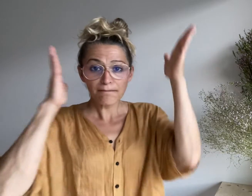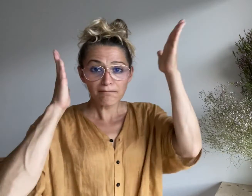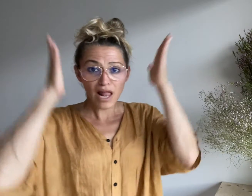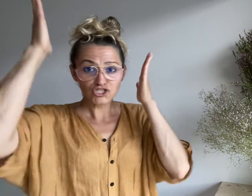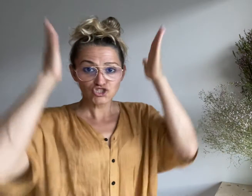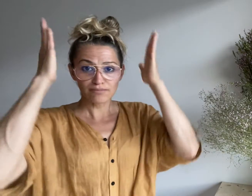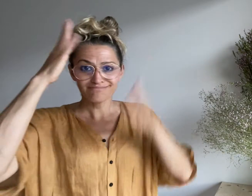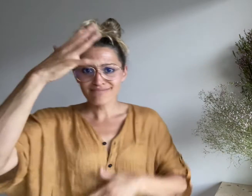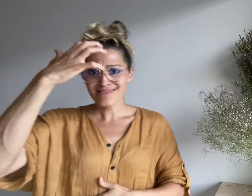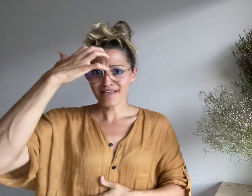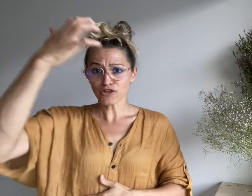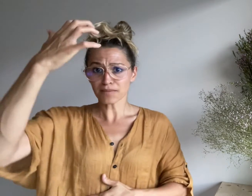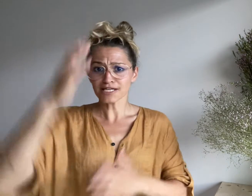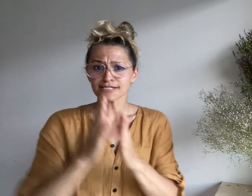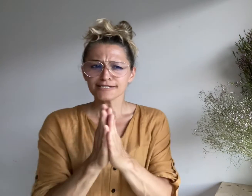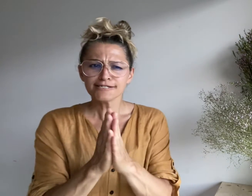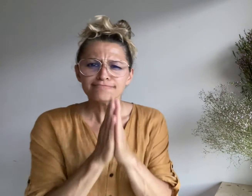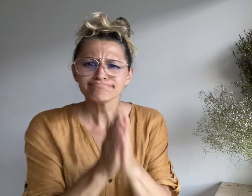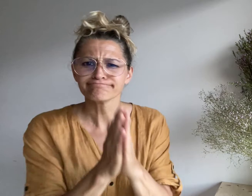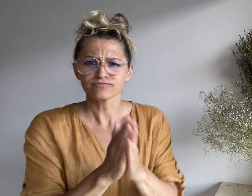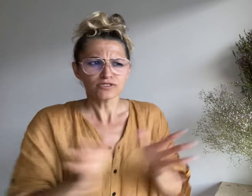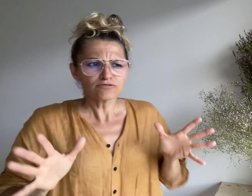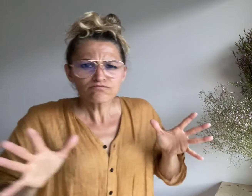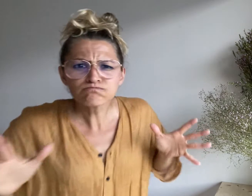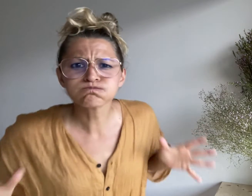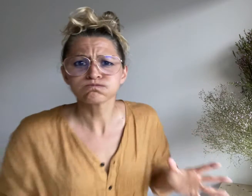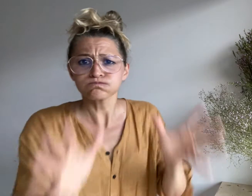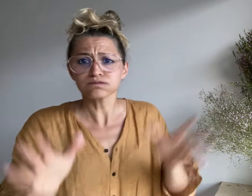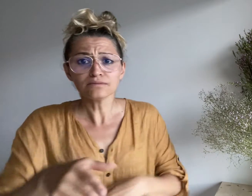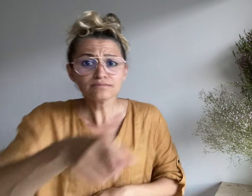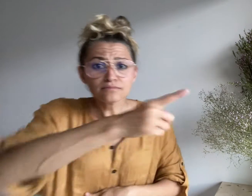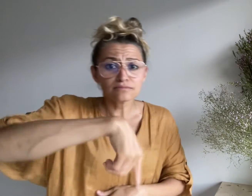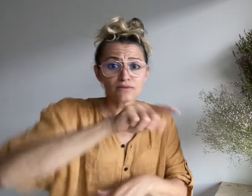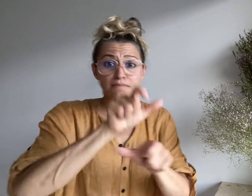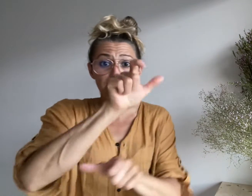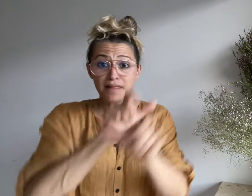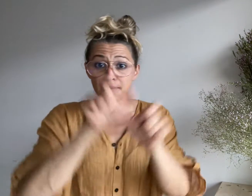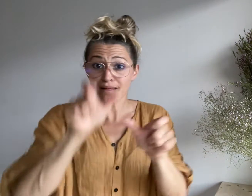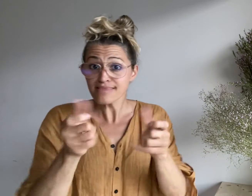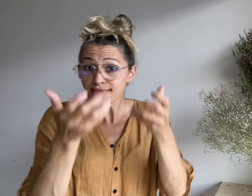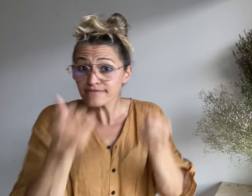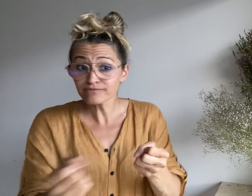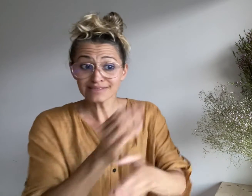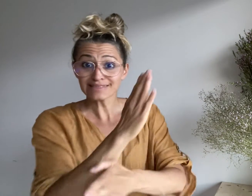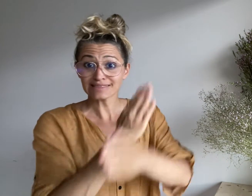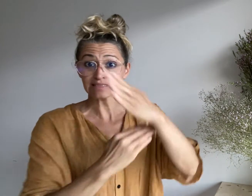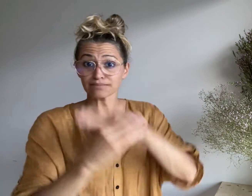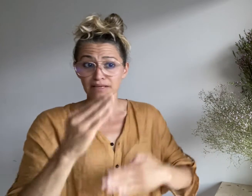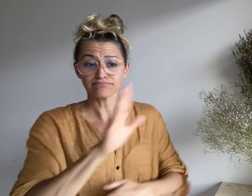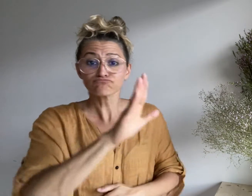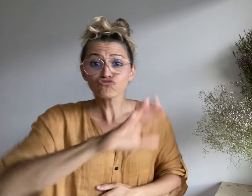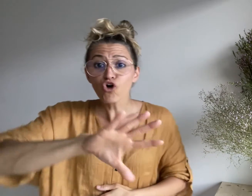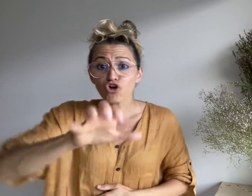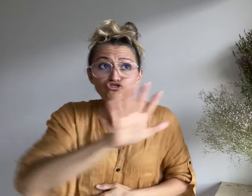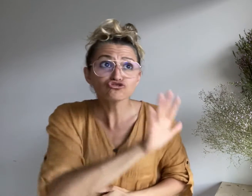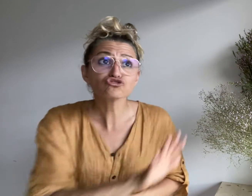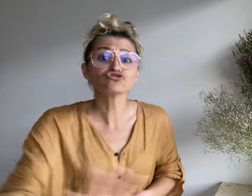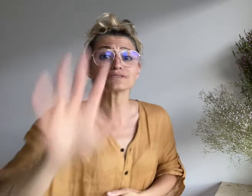The Malaysian government is pushing for all people